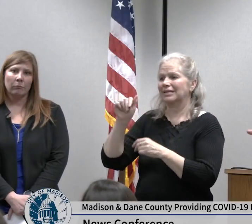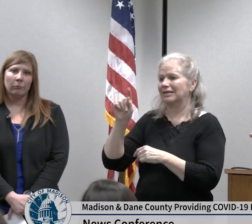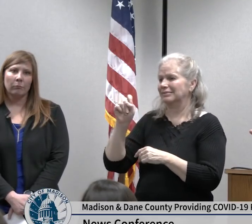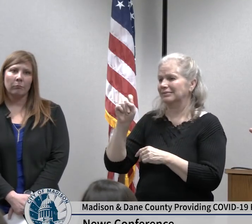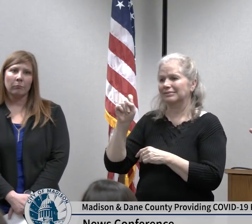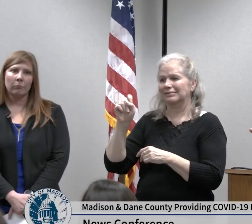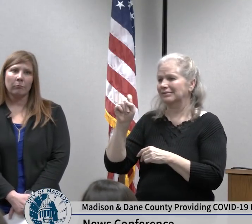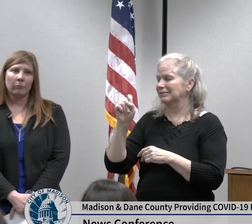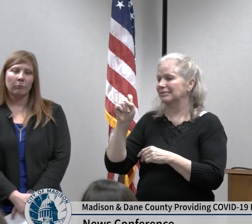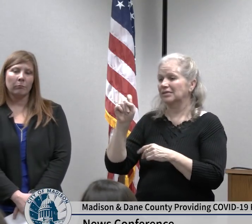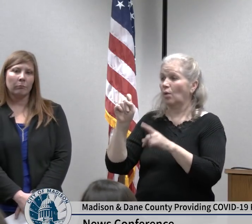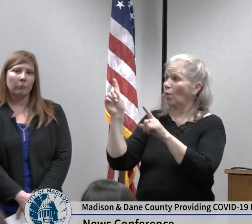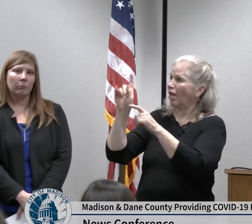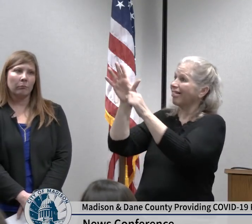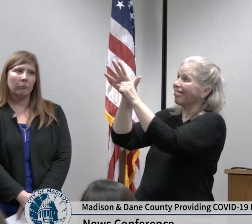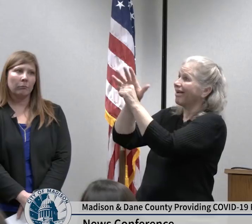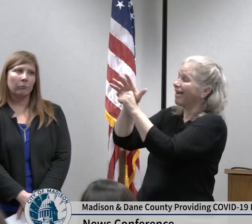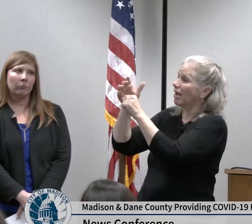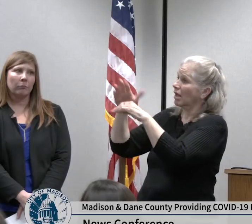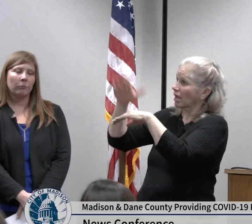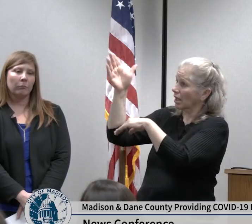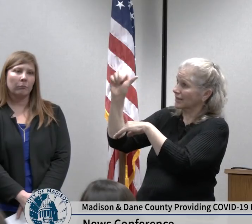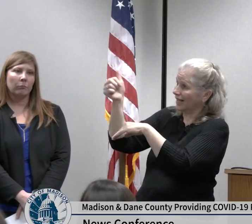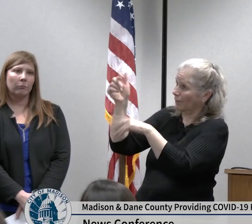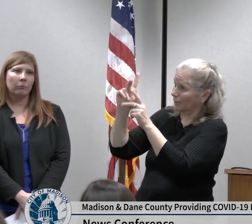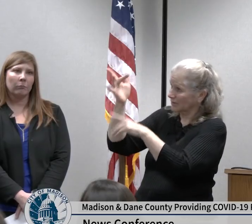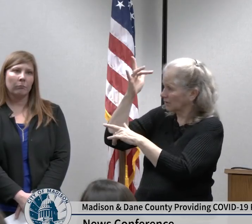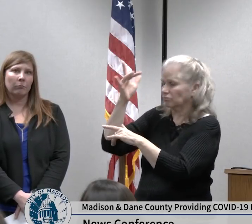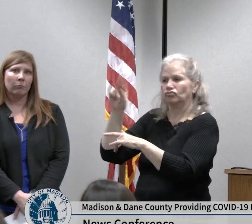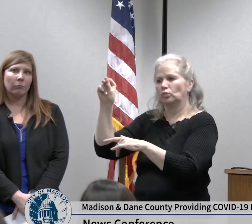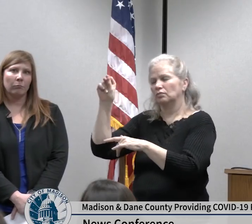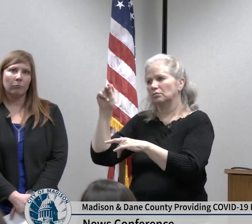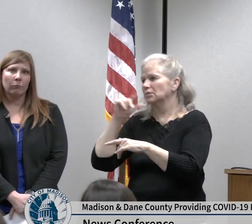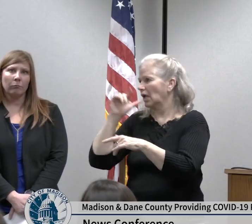preventative effort we need to keep our workers healthy because if there is